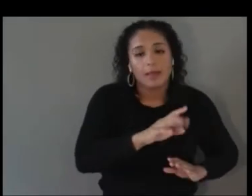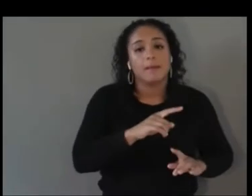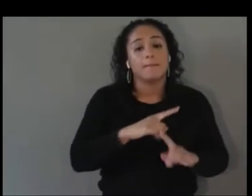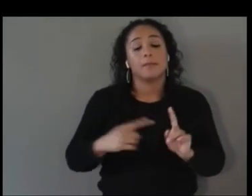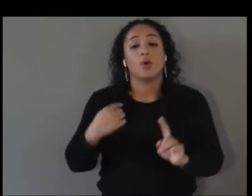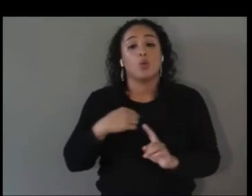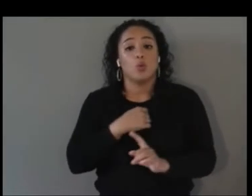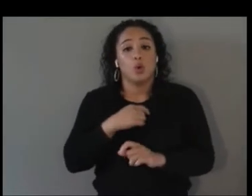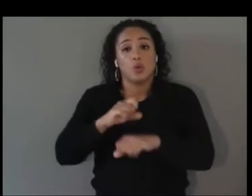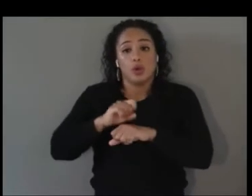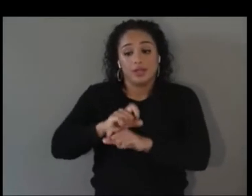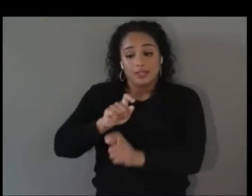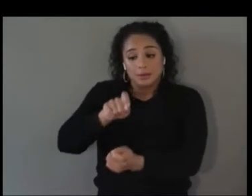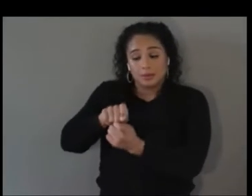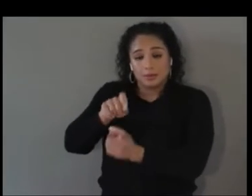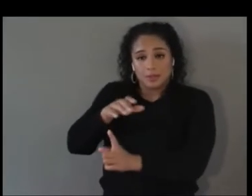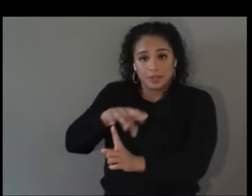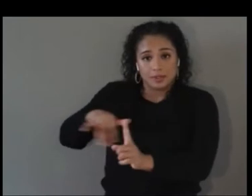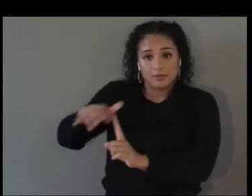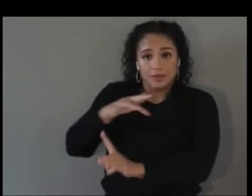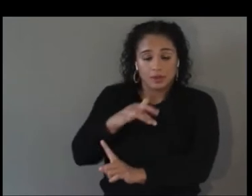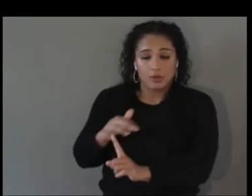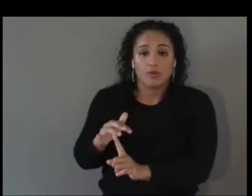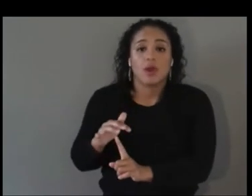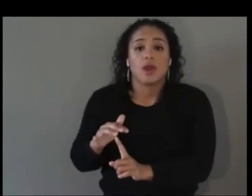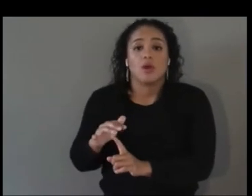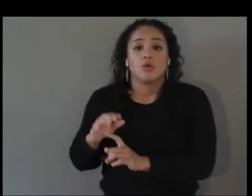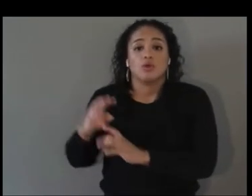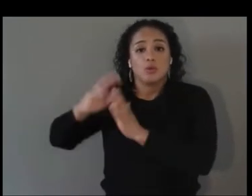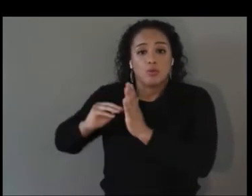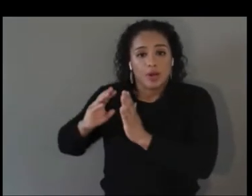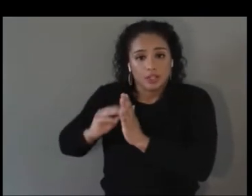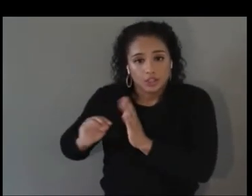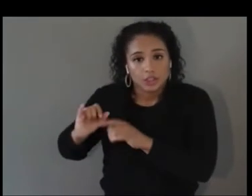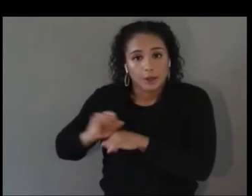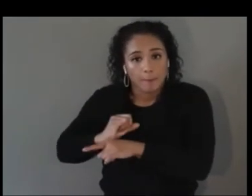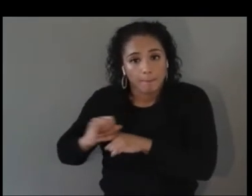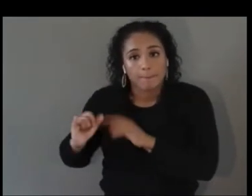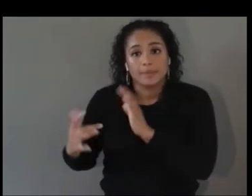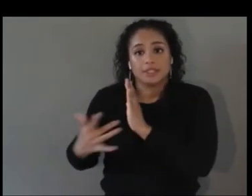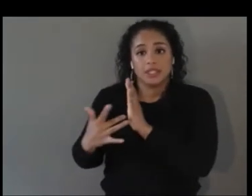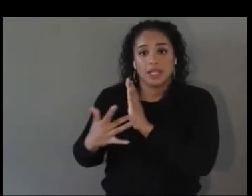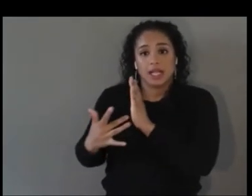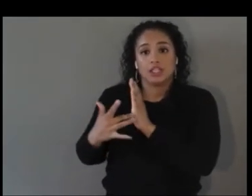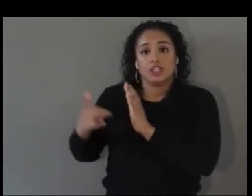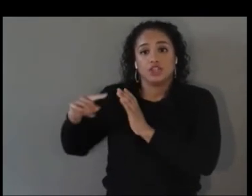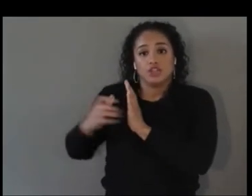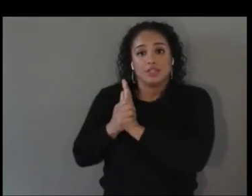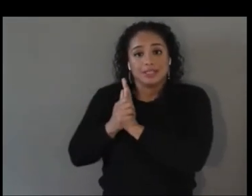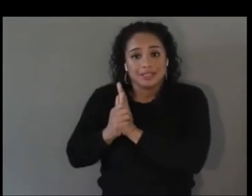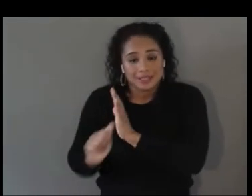to technology and the skill sets utilized by people that make emerging technologies. And again,